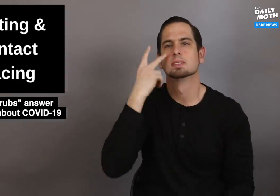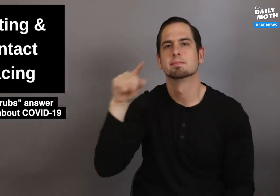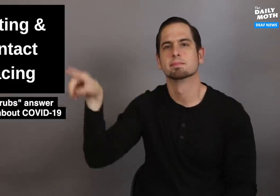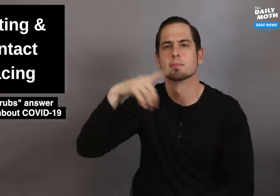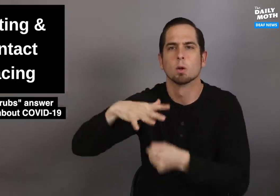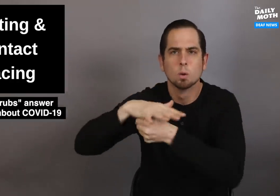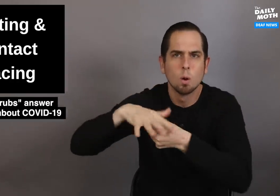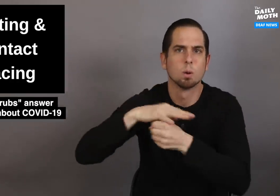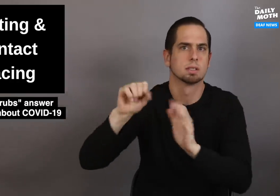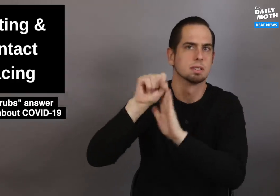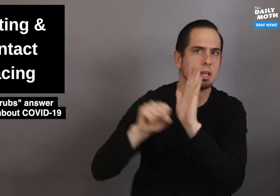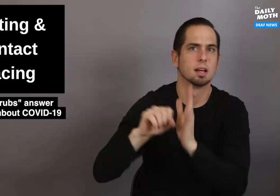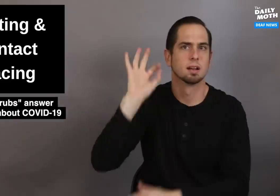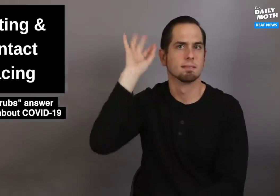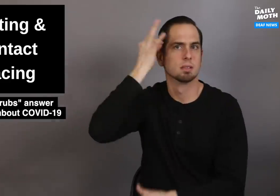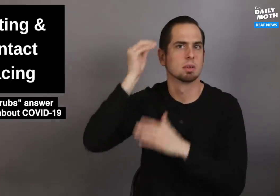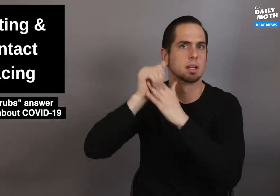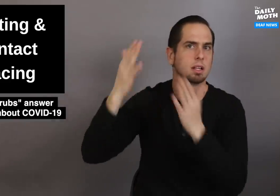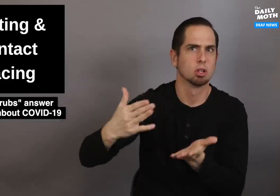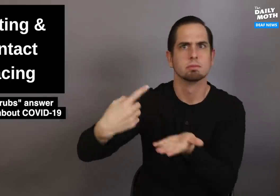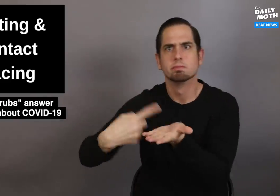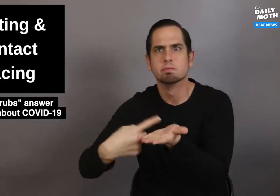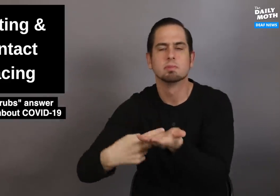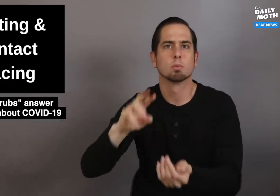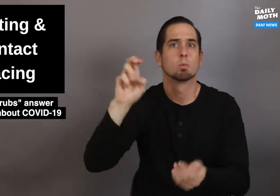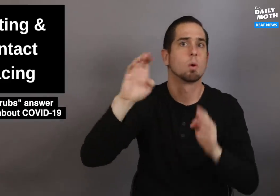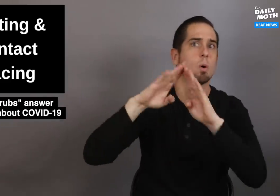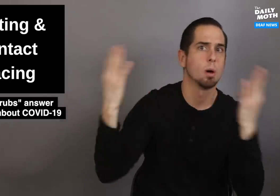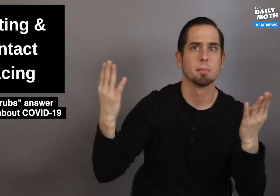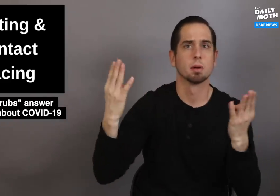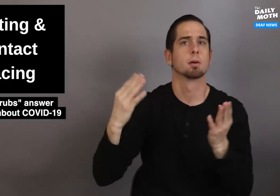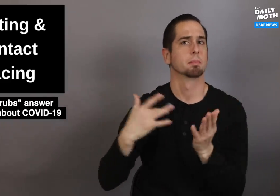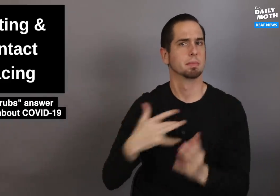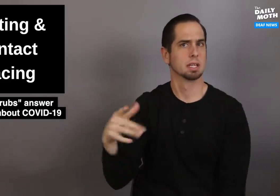When local, state, and federal leaders talk about reopening,